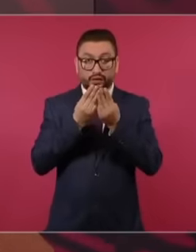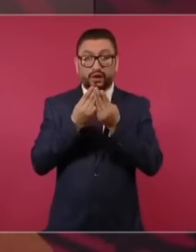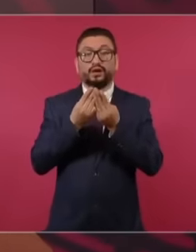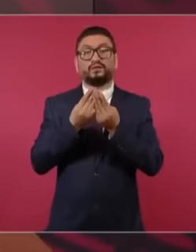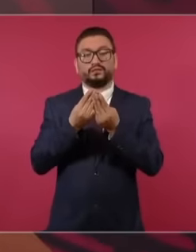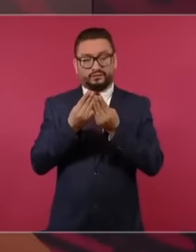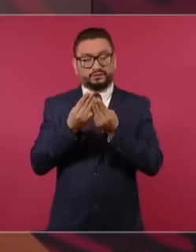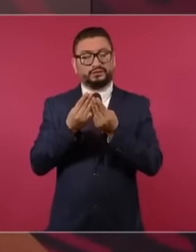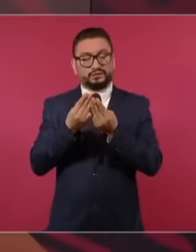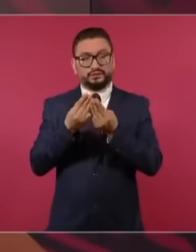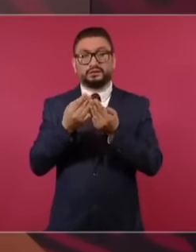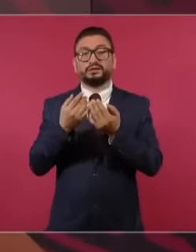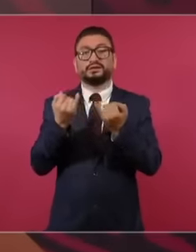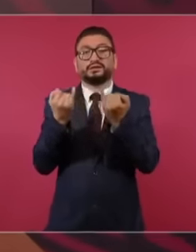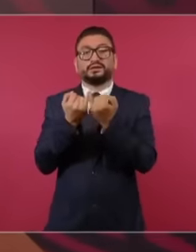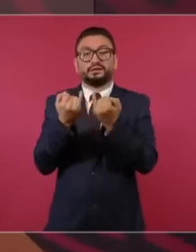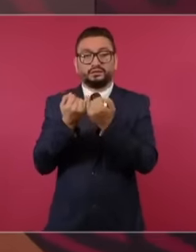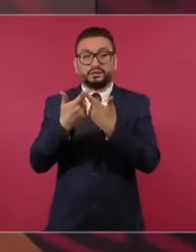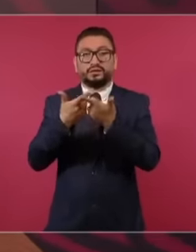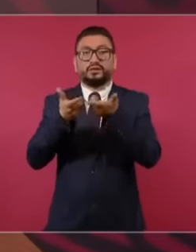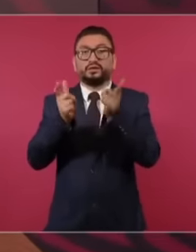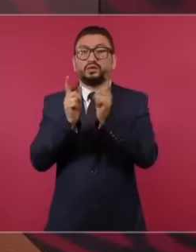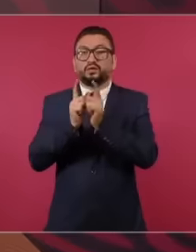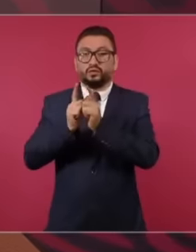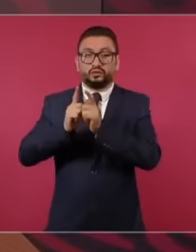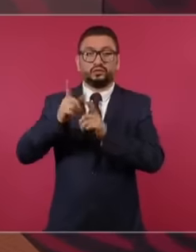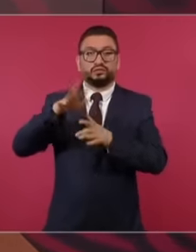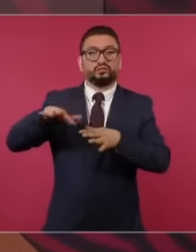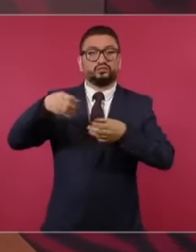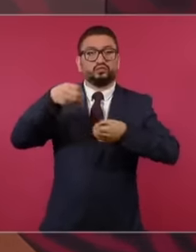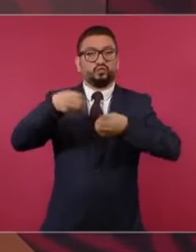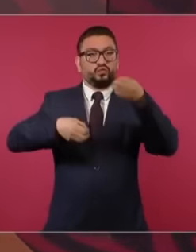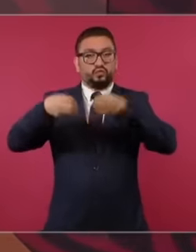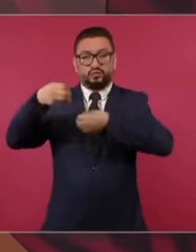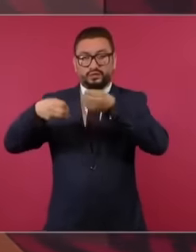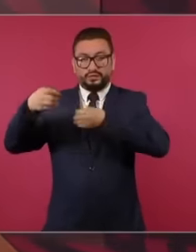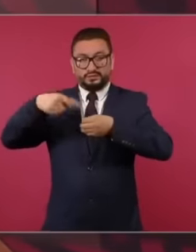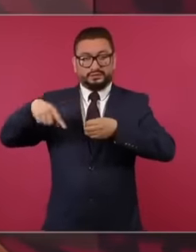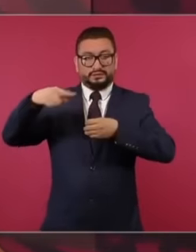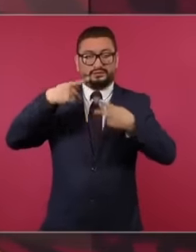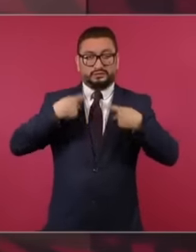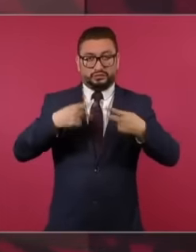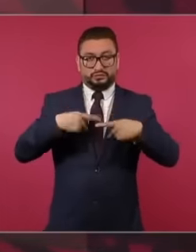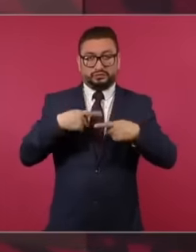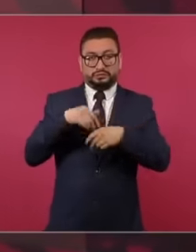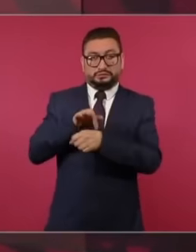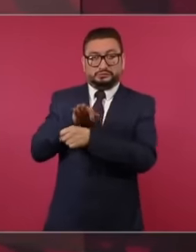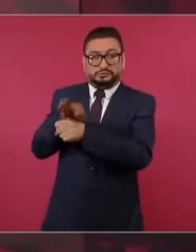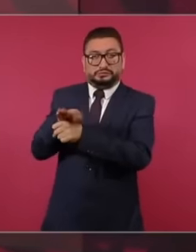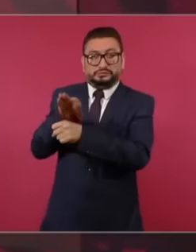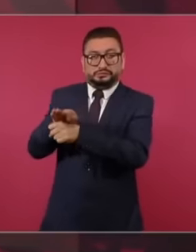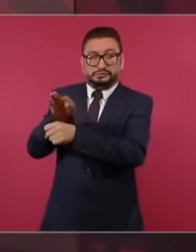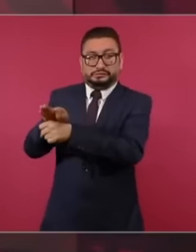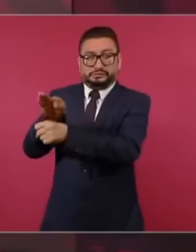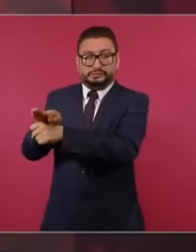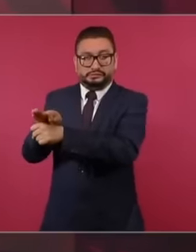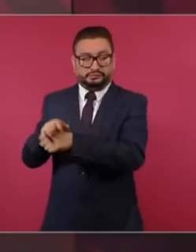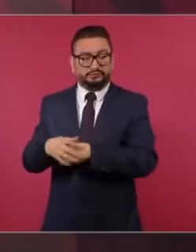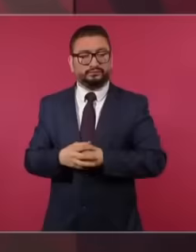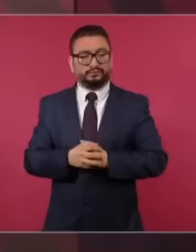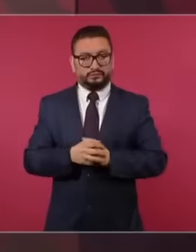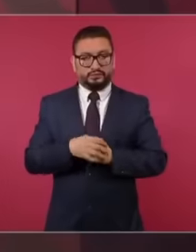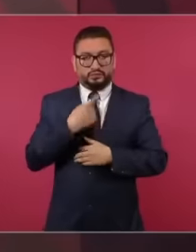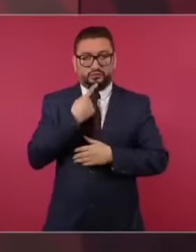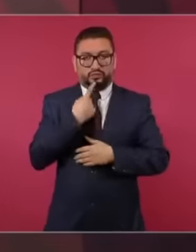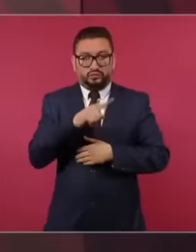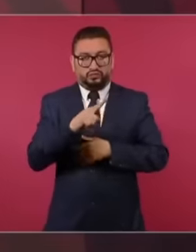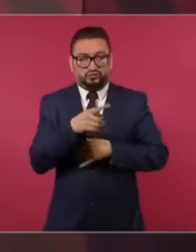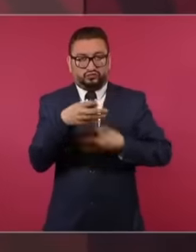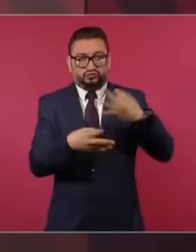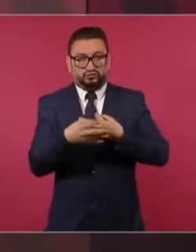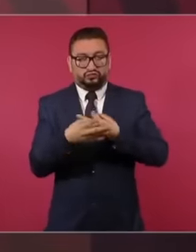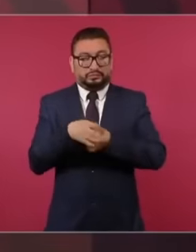organized crime and organized crime are like. white collar judges providing protection protection So